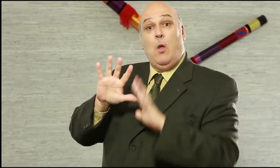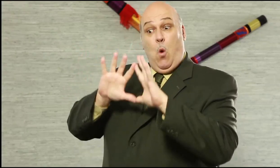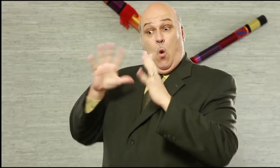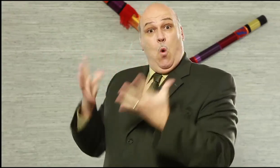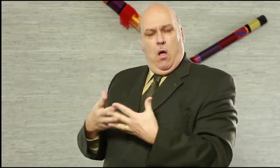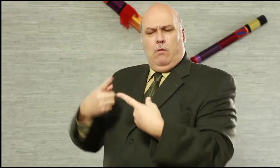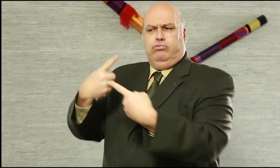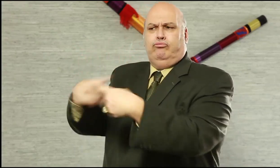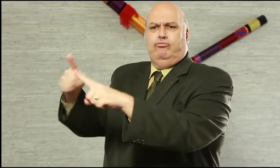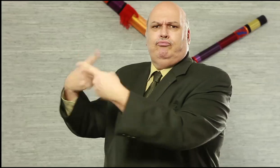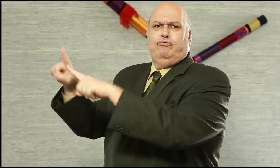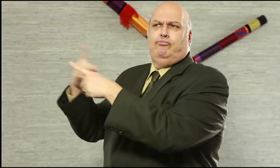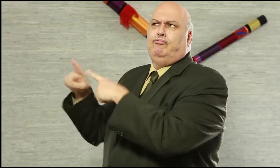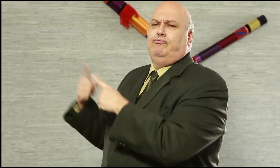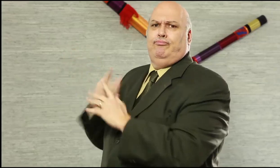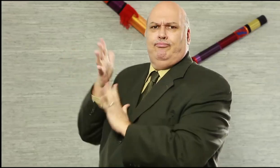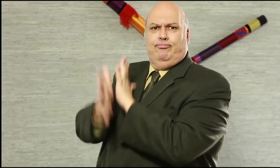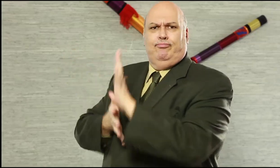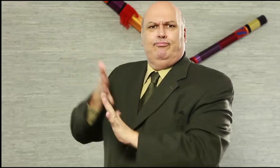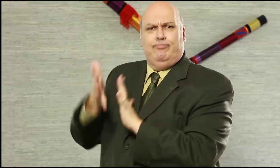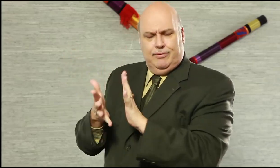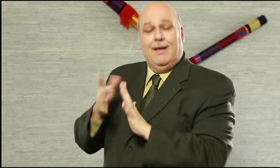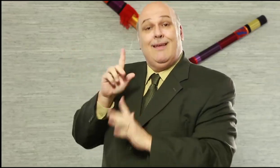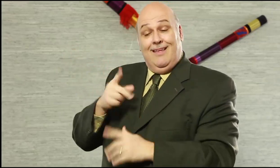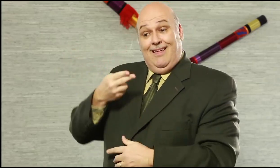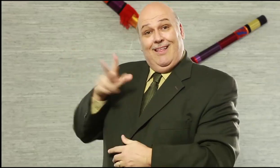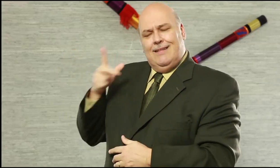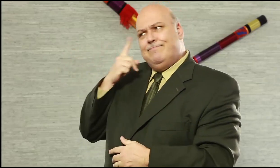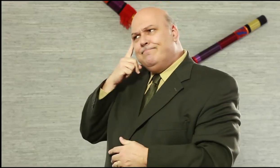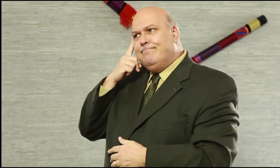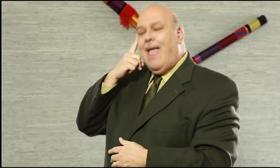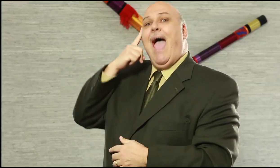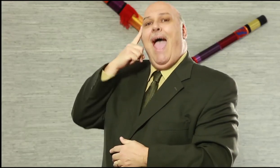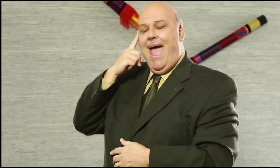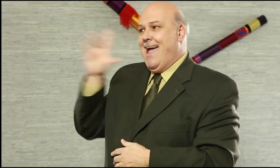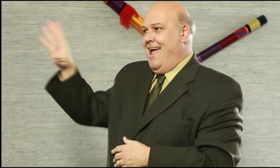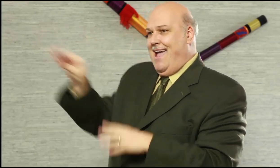the country can understand what is being broadcasted.